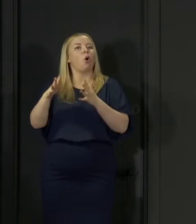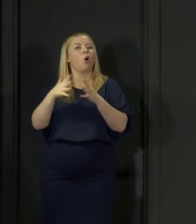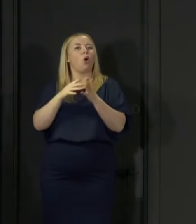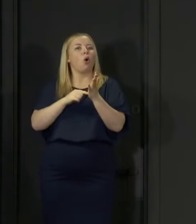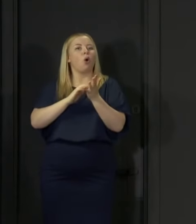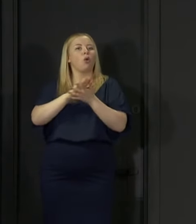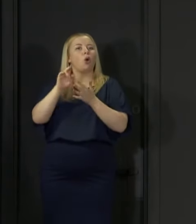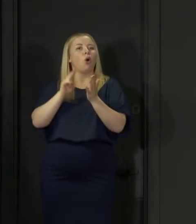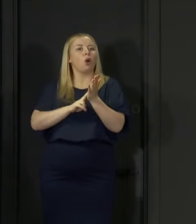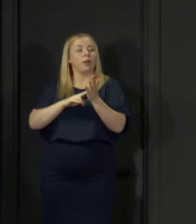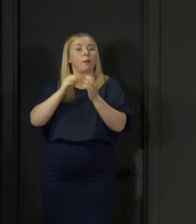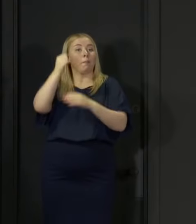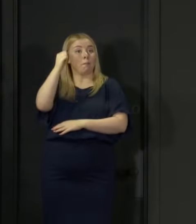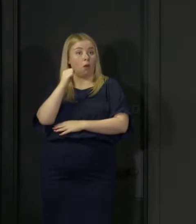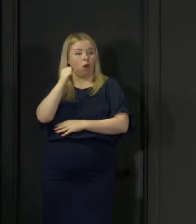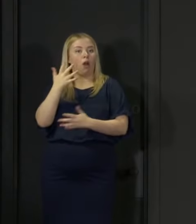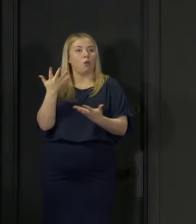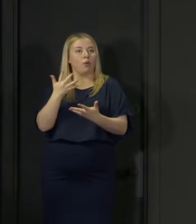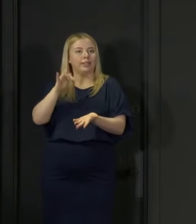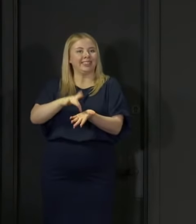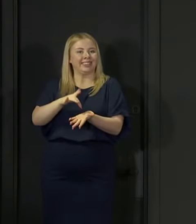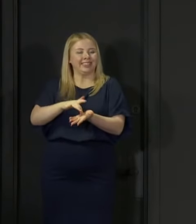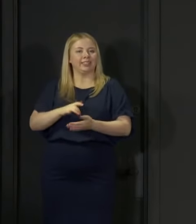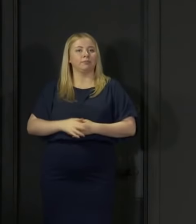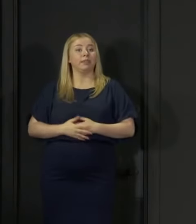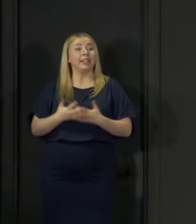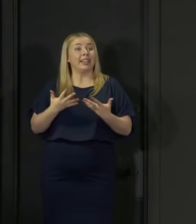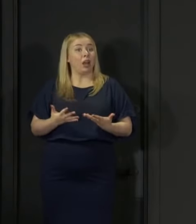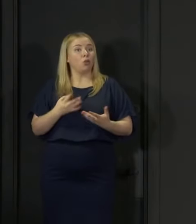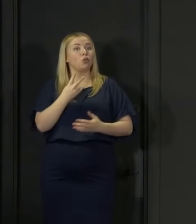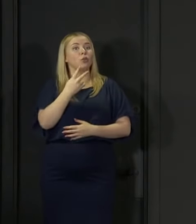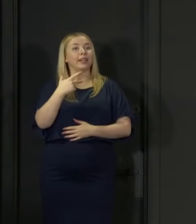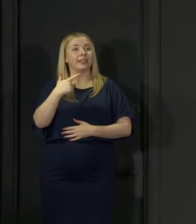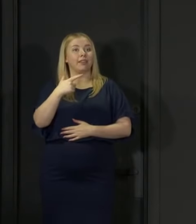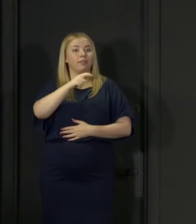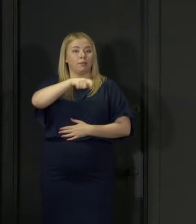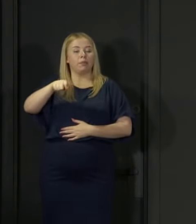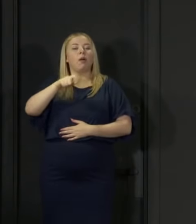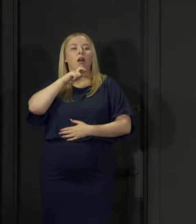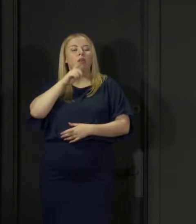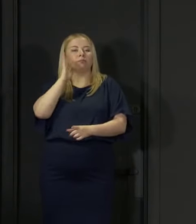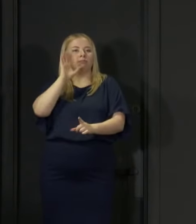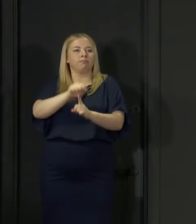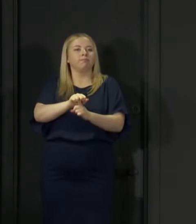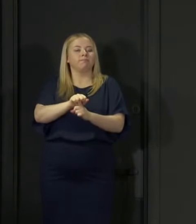I can confirm that, as of now, 27 positive cases have been identified as part of the